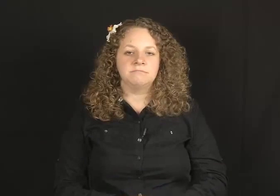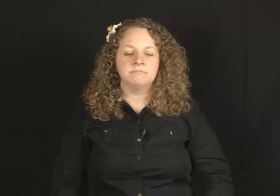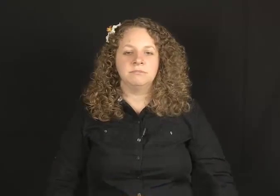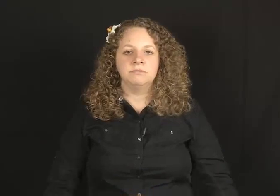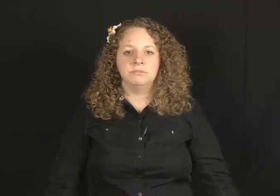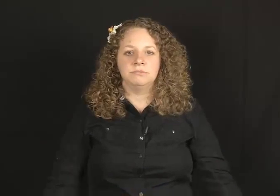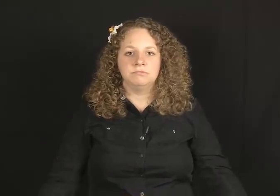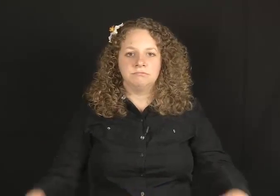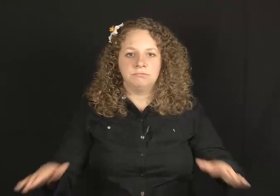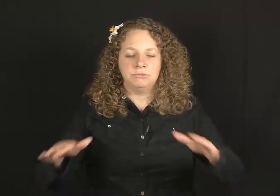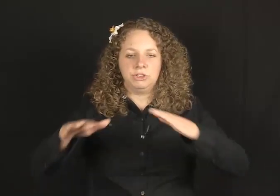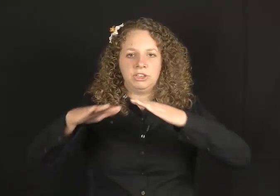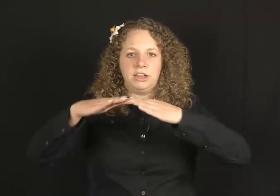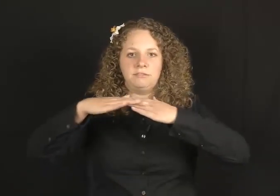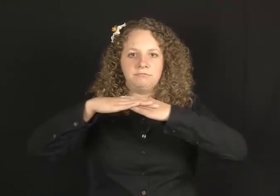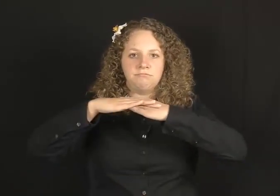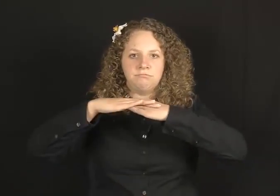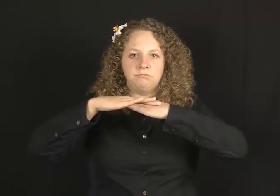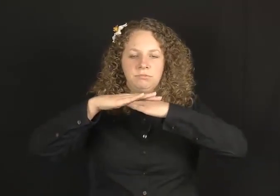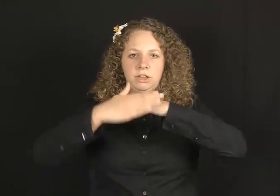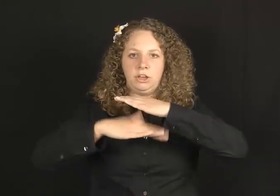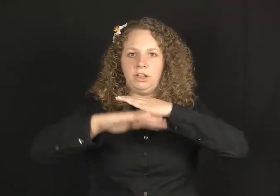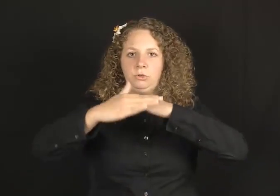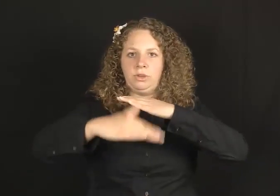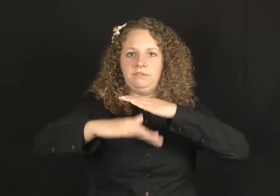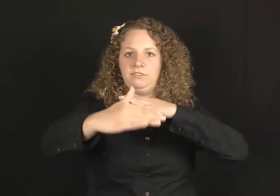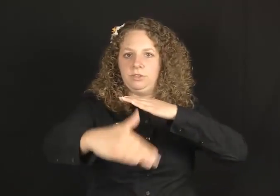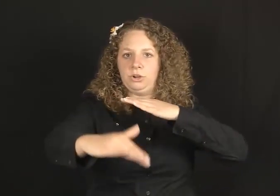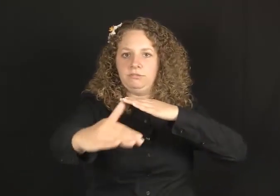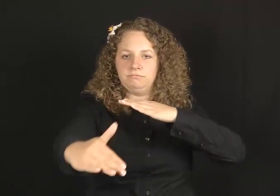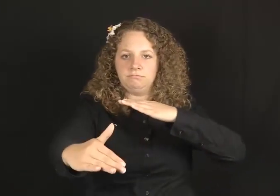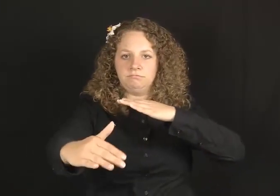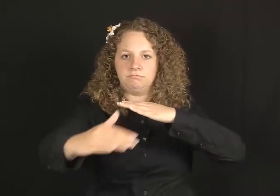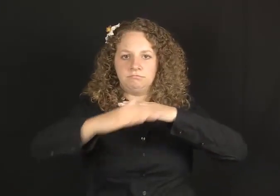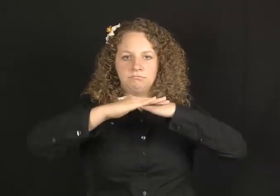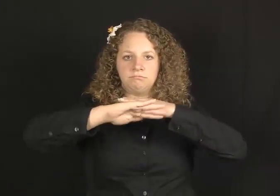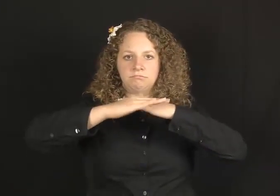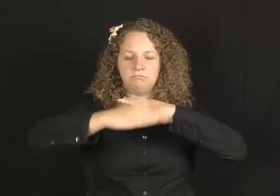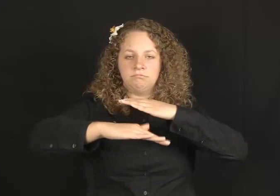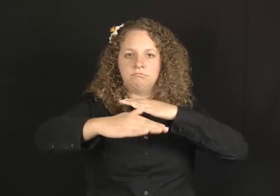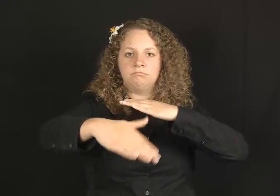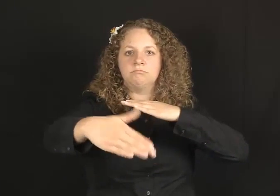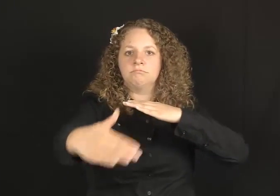You could have a wavy floor (thumbs facing in).